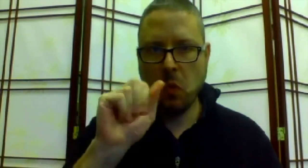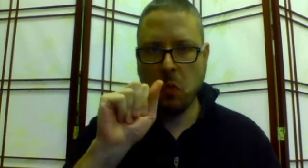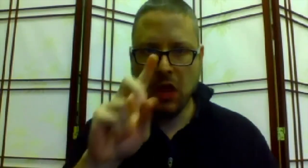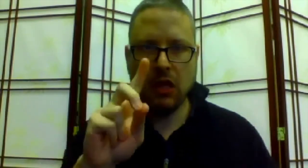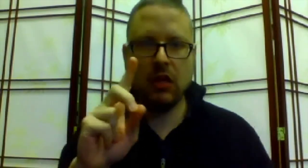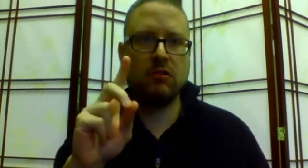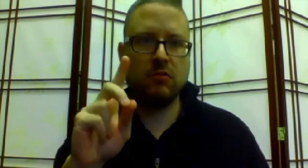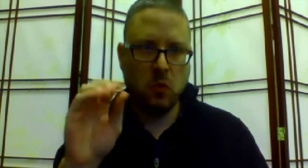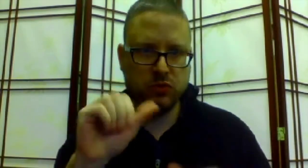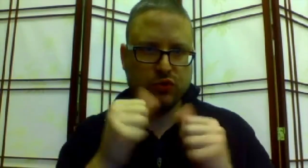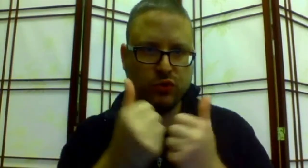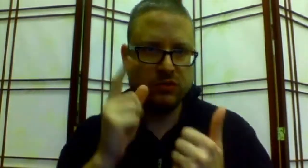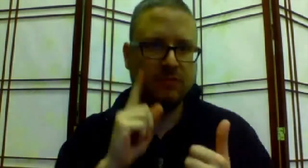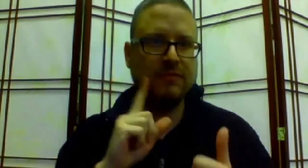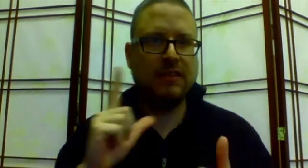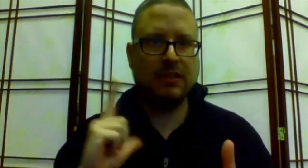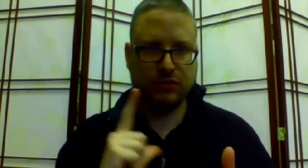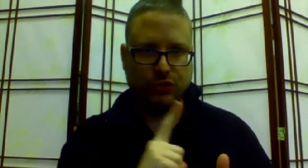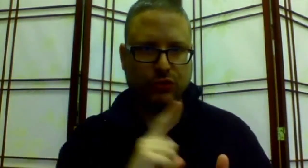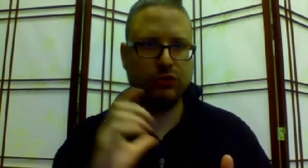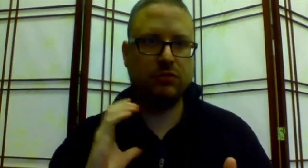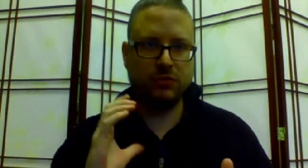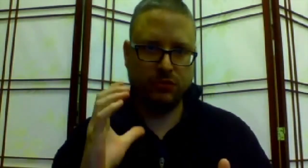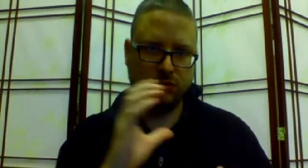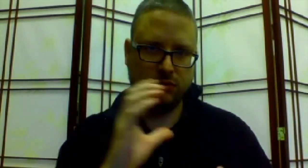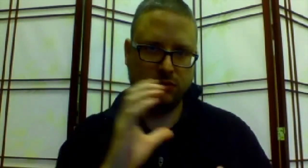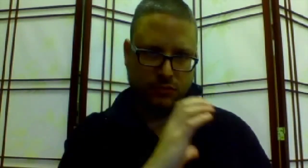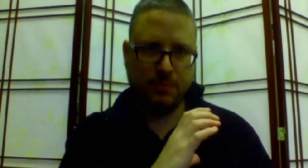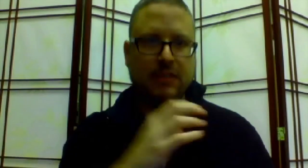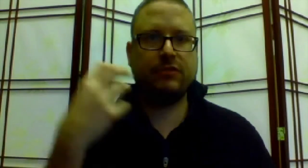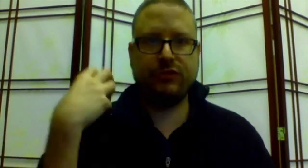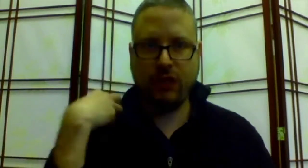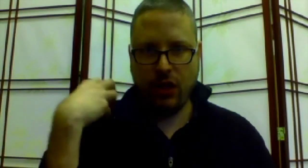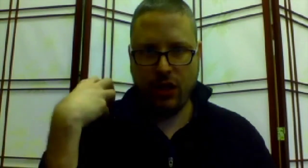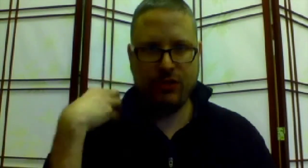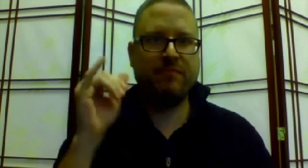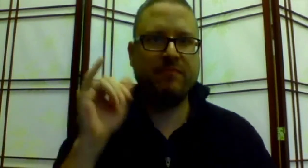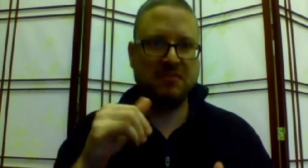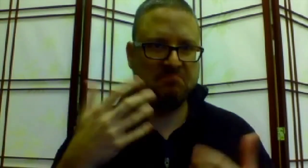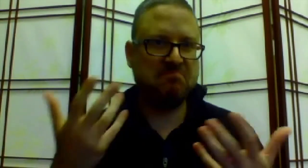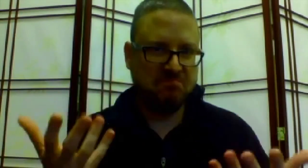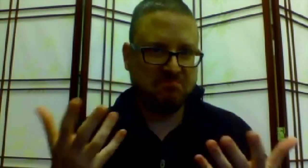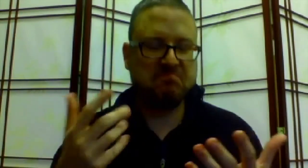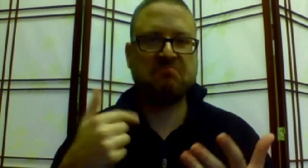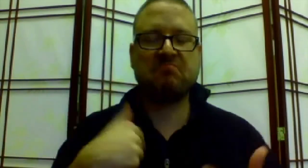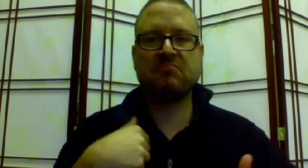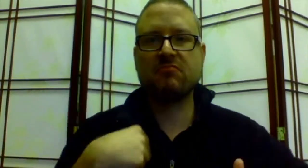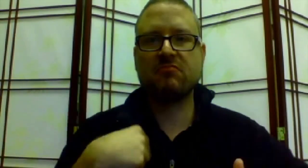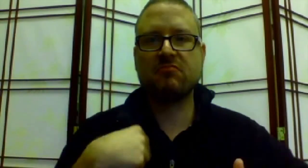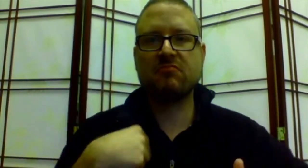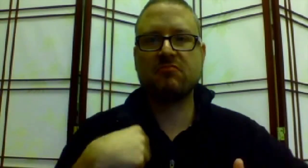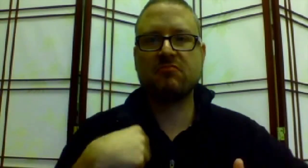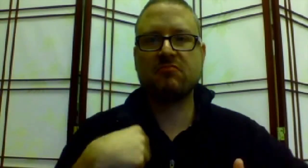I'm the Oregon Association of the Deaf (OAD) Legislative Committee Chair. I--